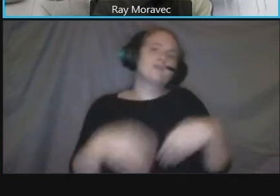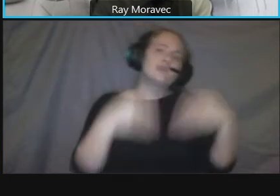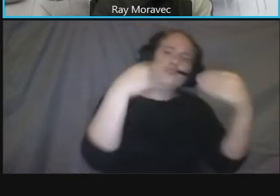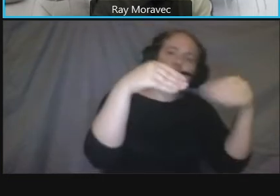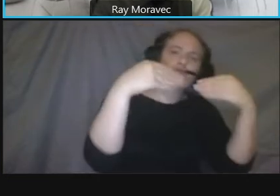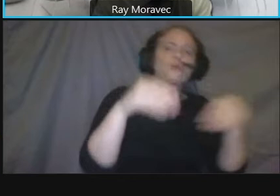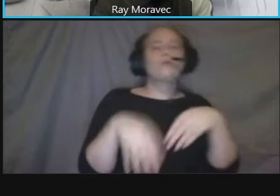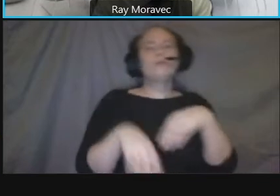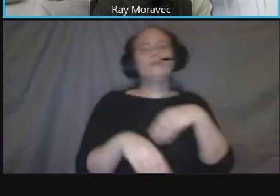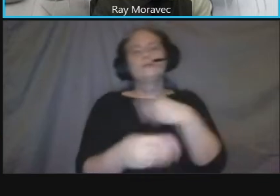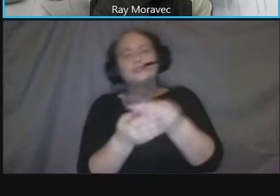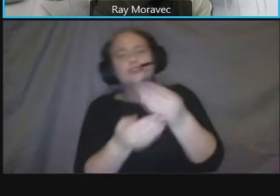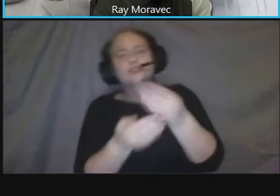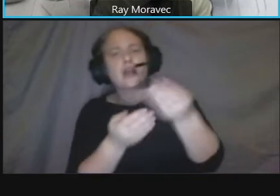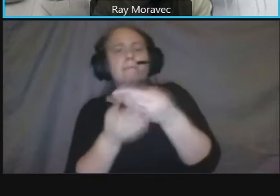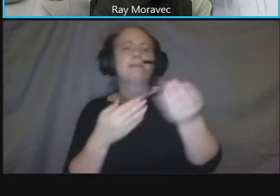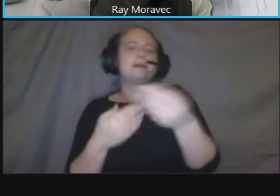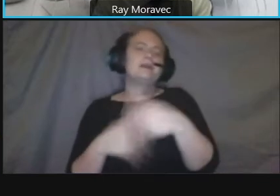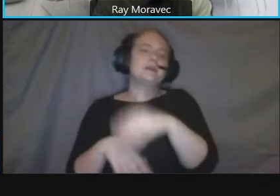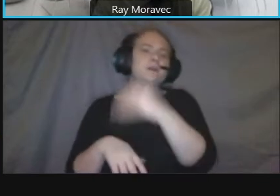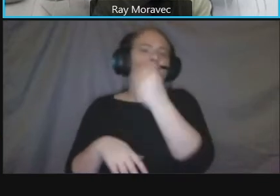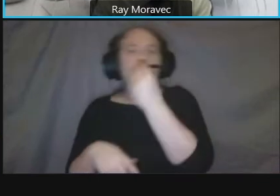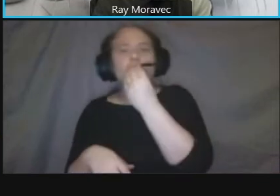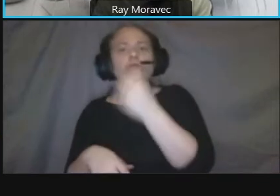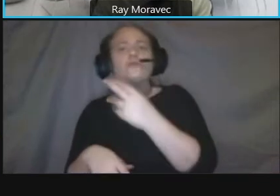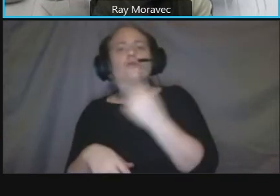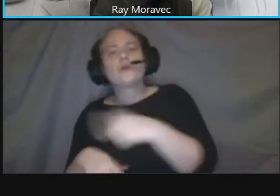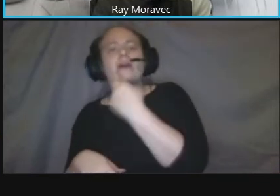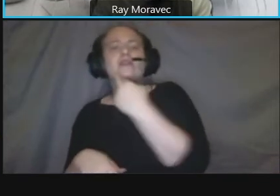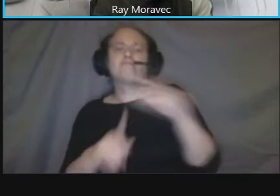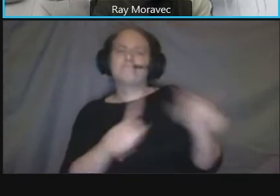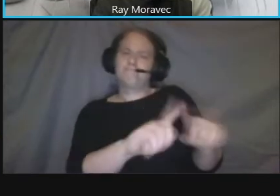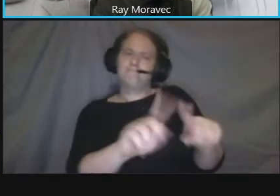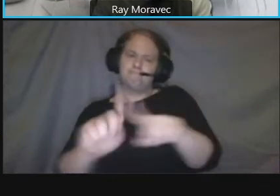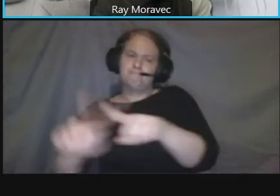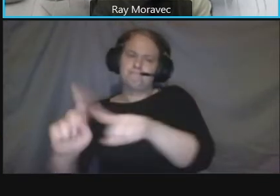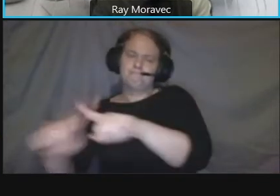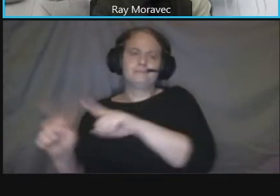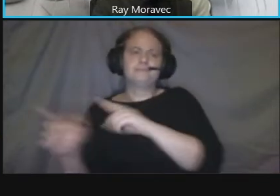plantings you know make them taller to provide better screening there's a lot of wide sidewalk